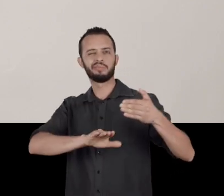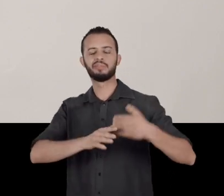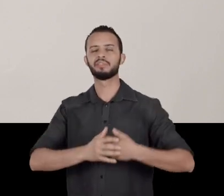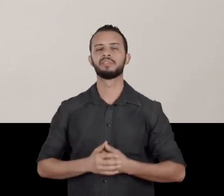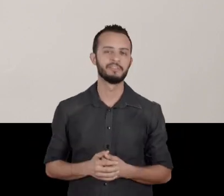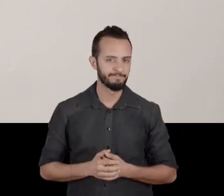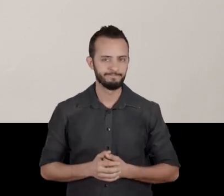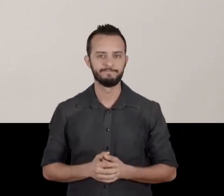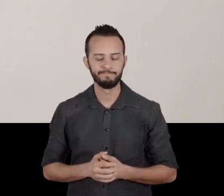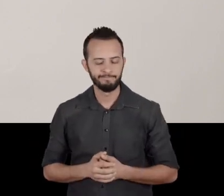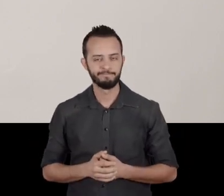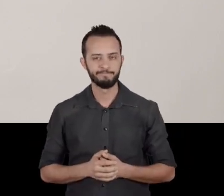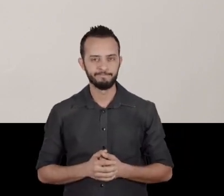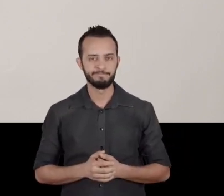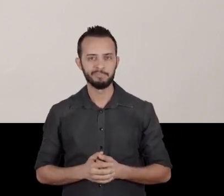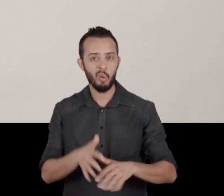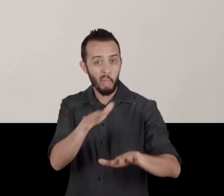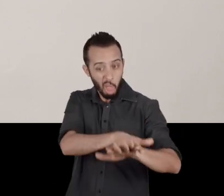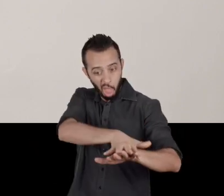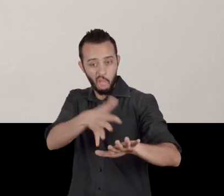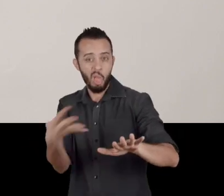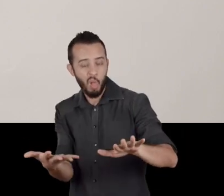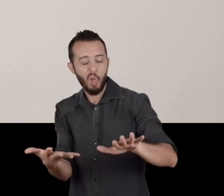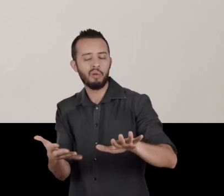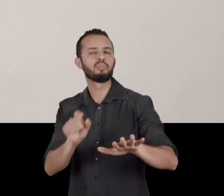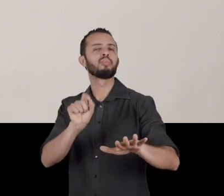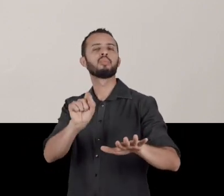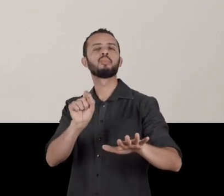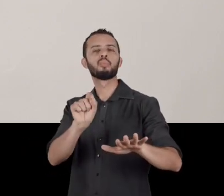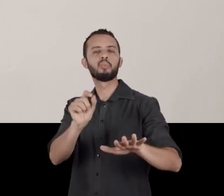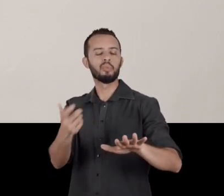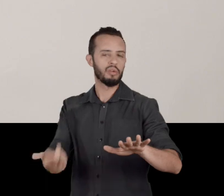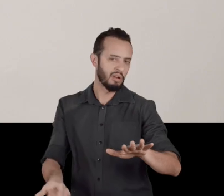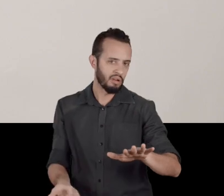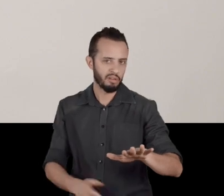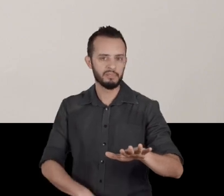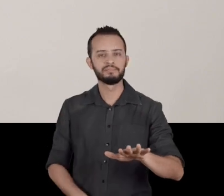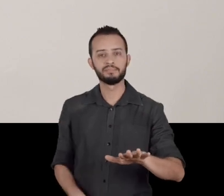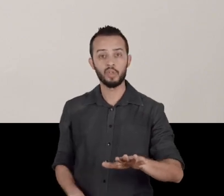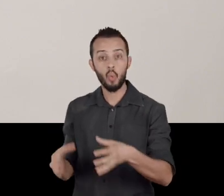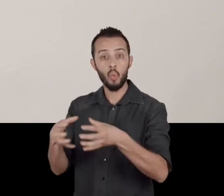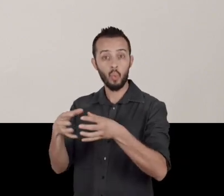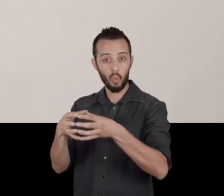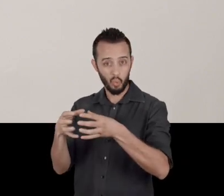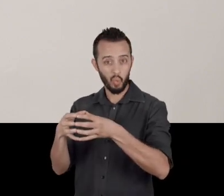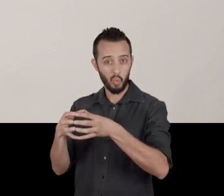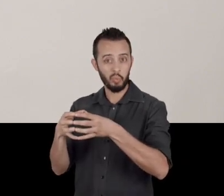The national blanket still doesn't cover the descendants of the enslaved, the blacks.